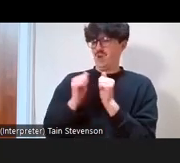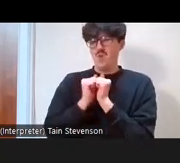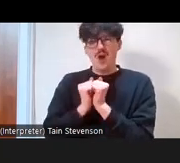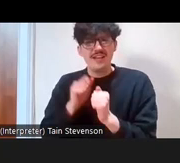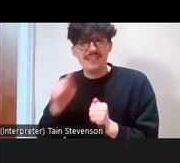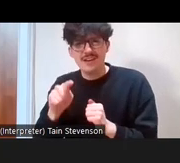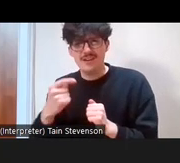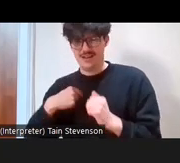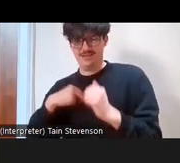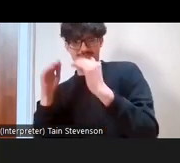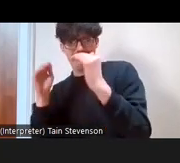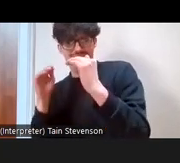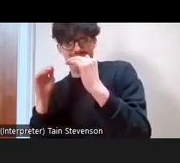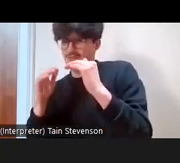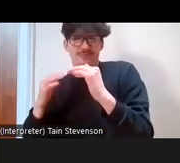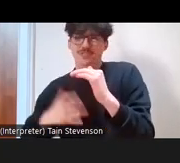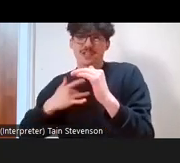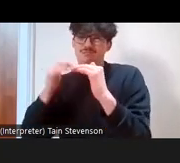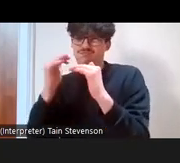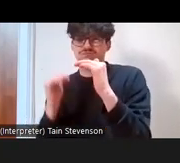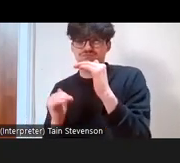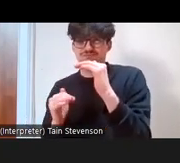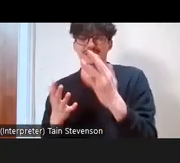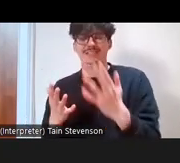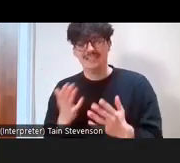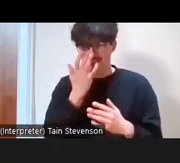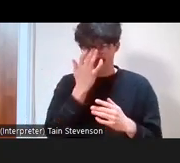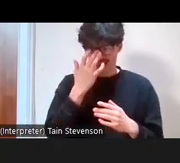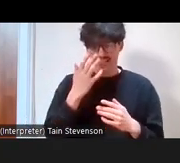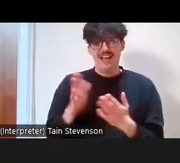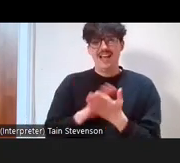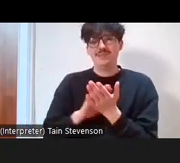being there or you haven't got the experience, so it can bring up a lot of other feelings. So